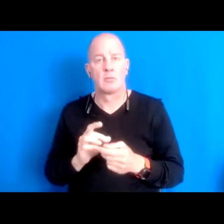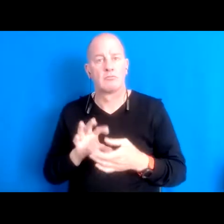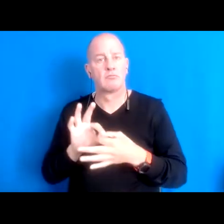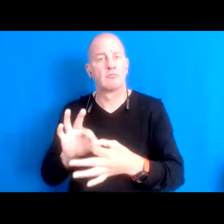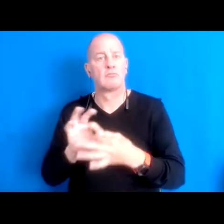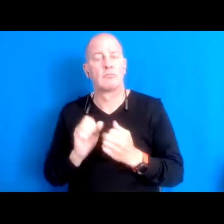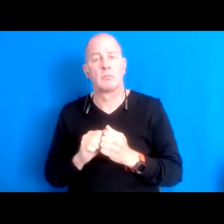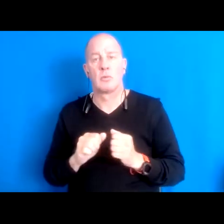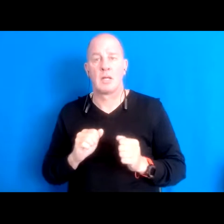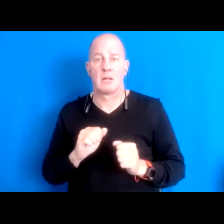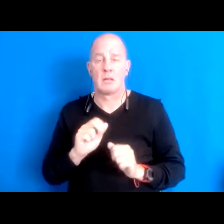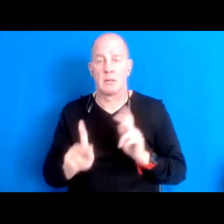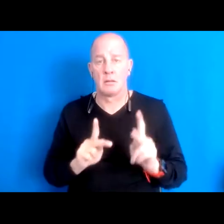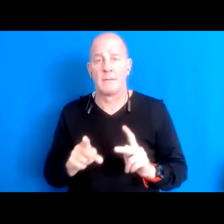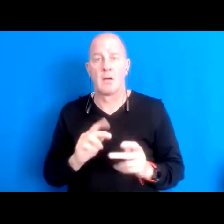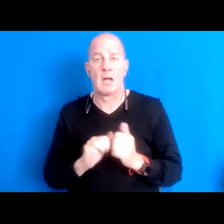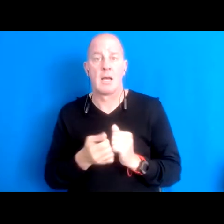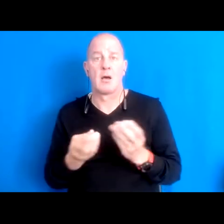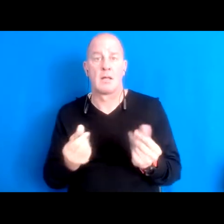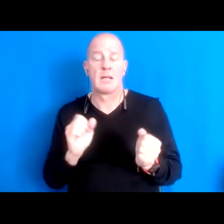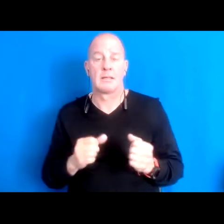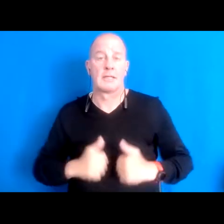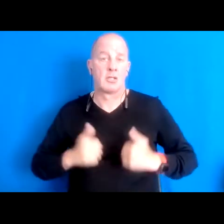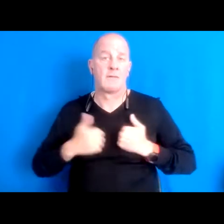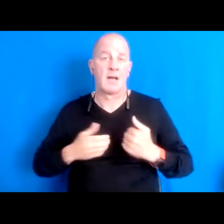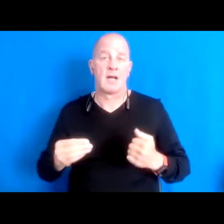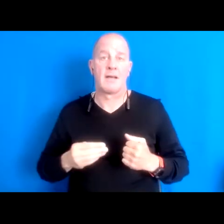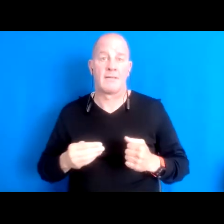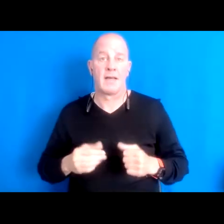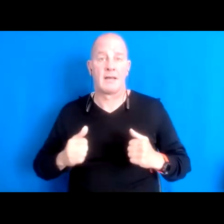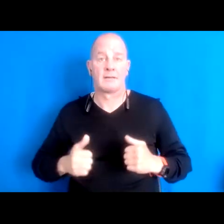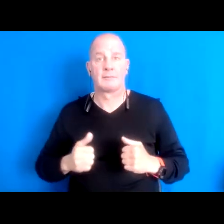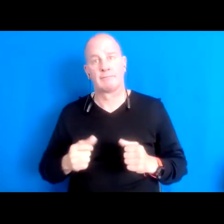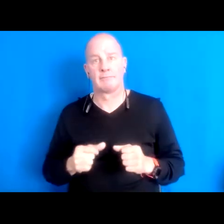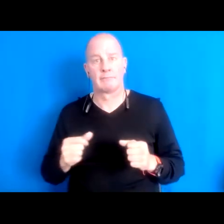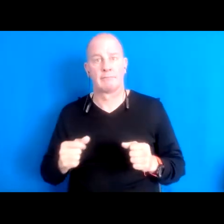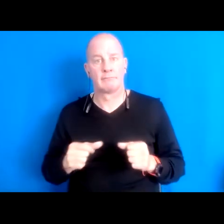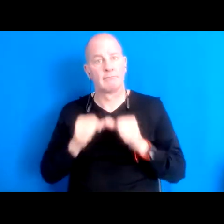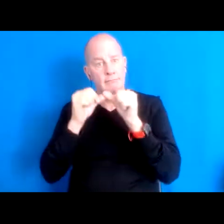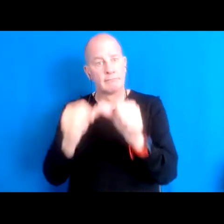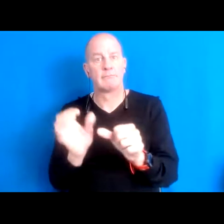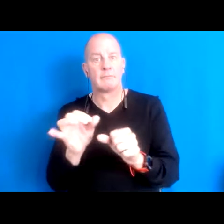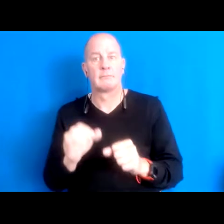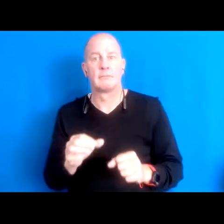in order for the land to survive and thrive, beyond what what why colonists what an